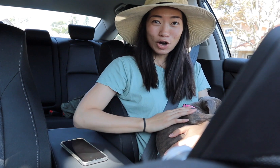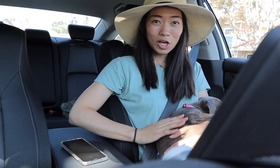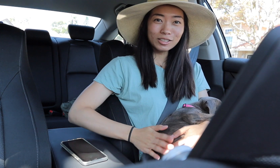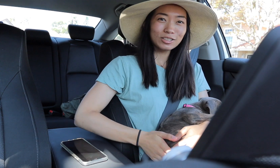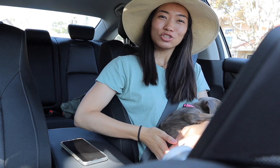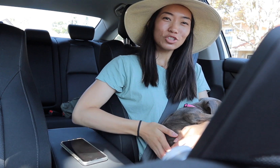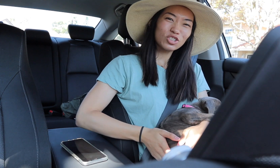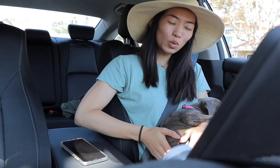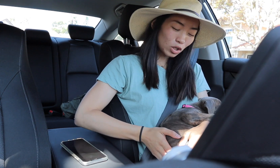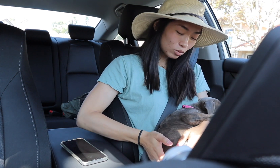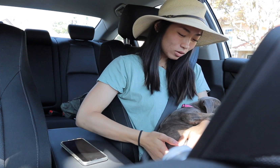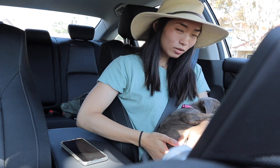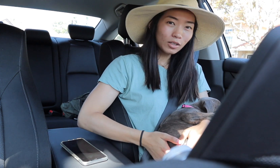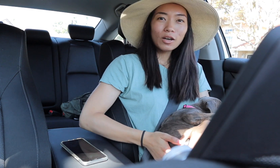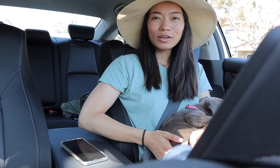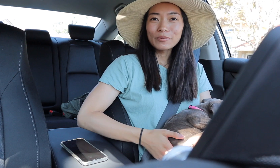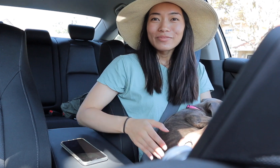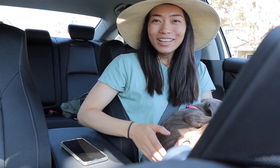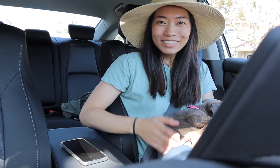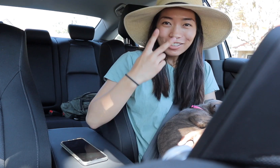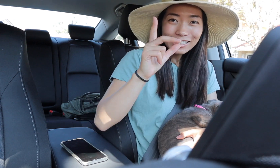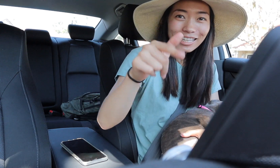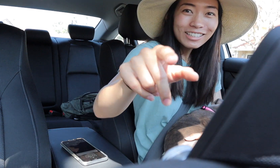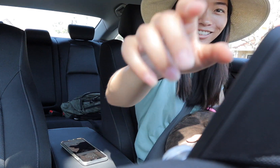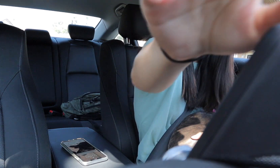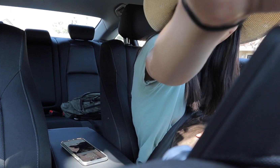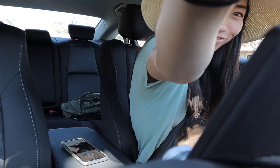all because she's just so cute okay see you later